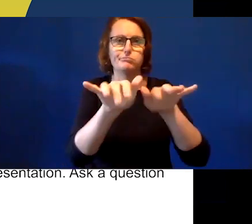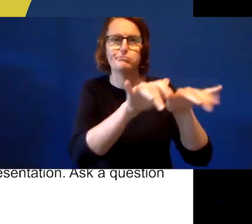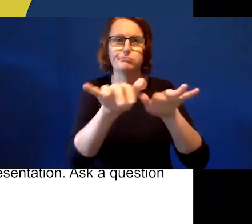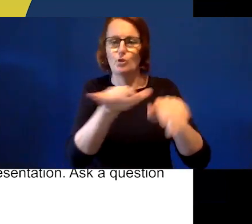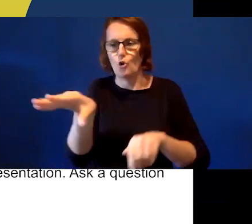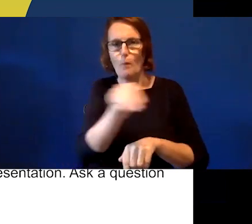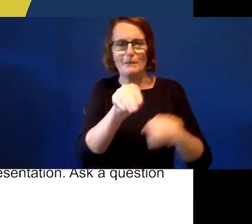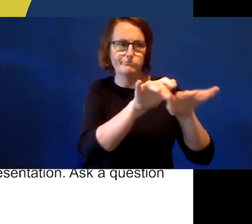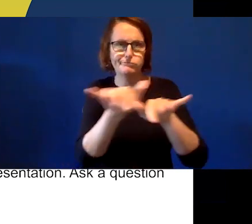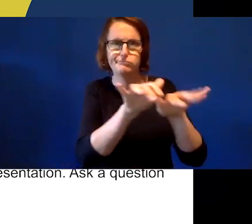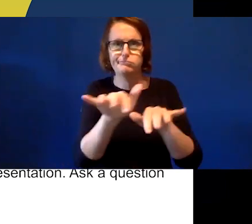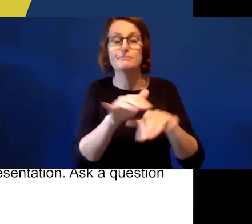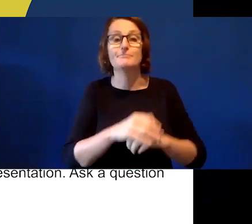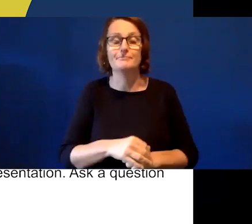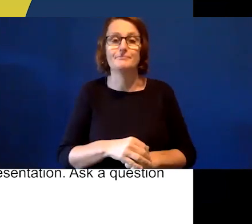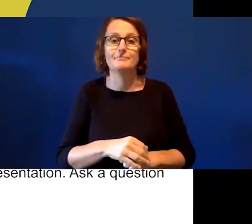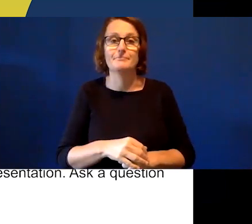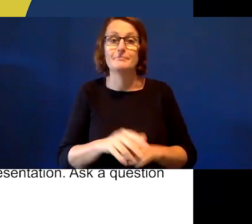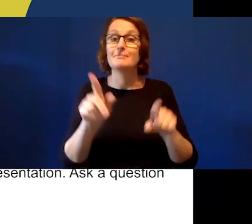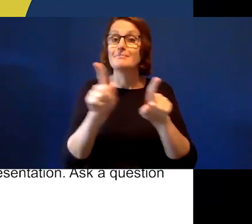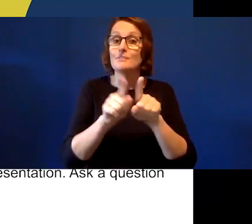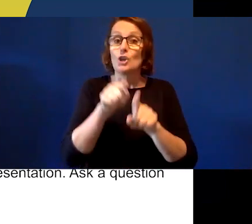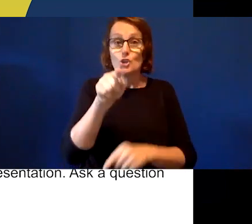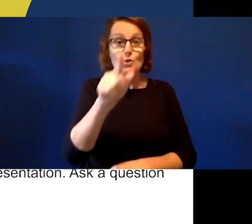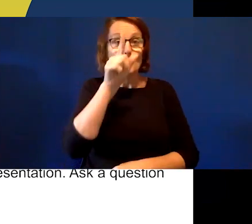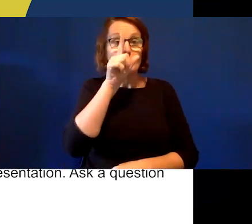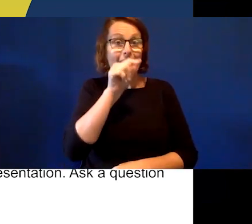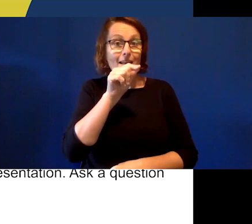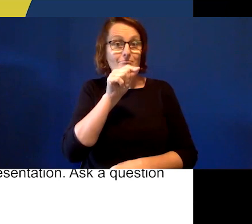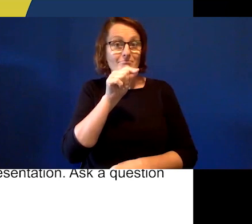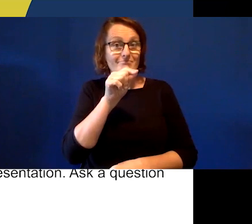We also invite you to engage today in the chat feature.